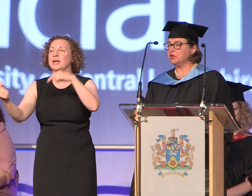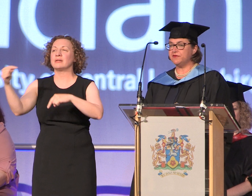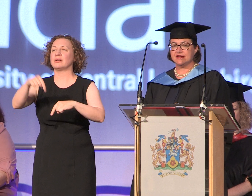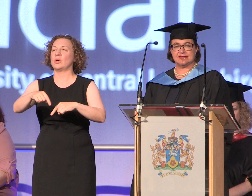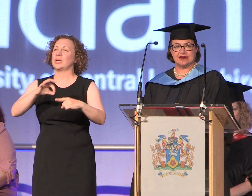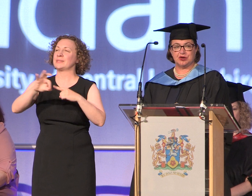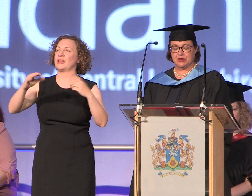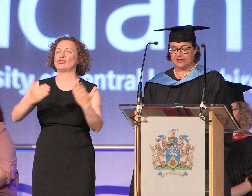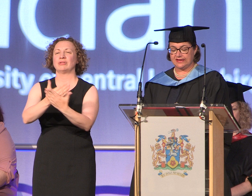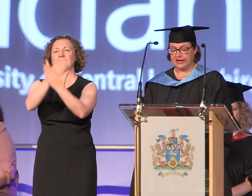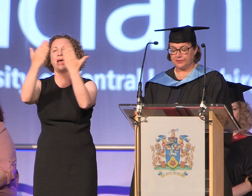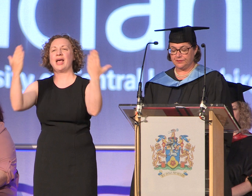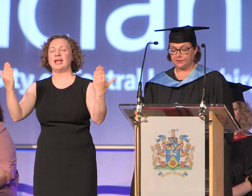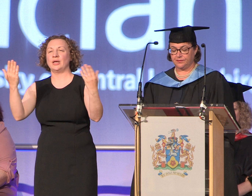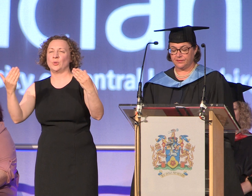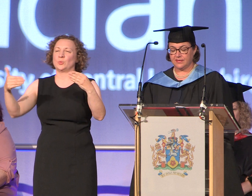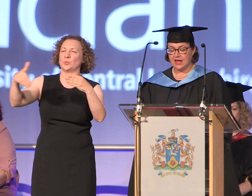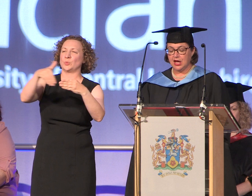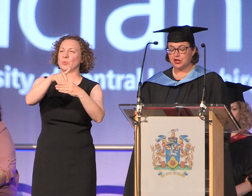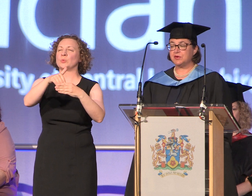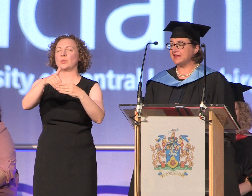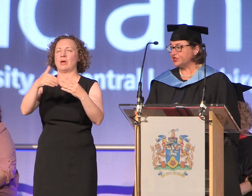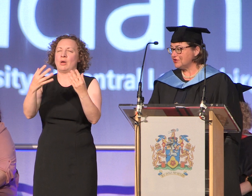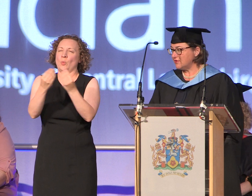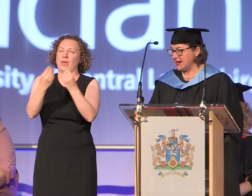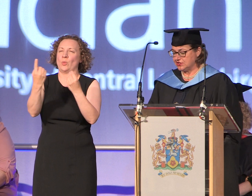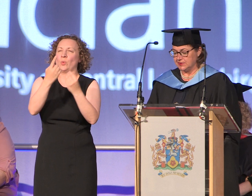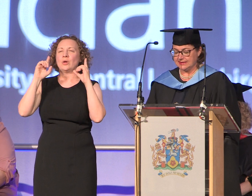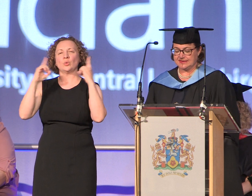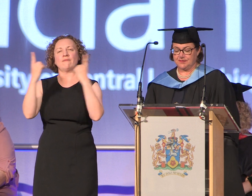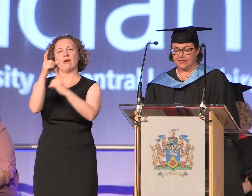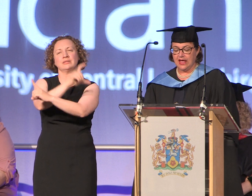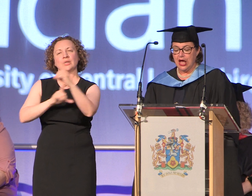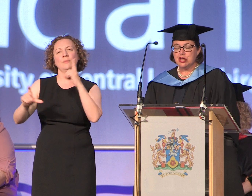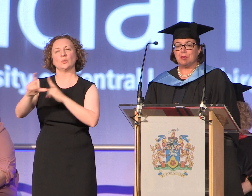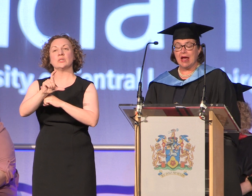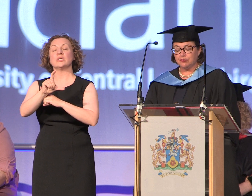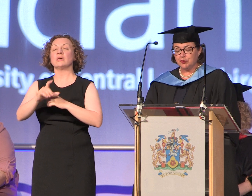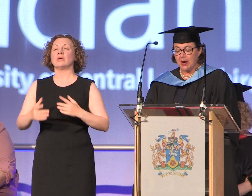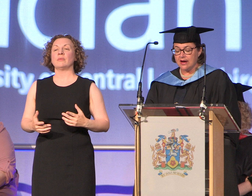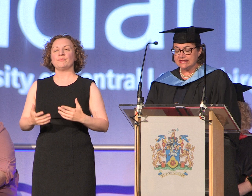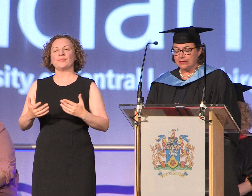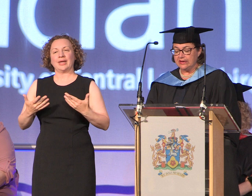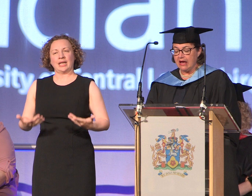University community. The processional arrangements the platform party will now